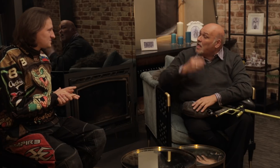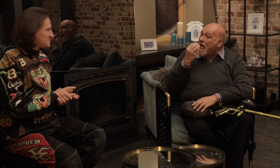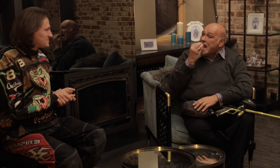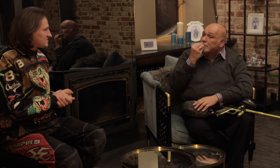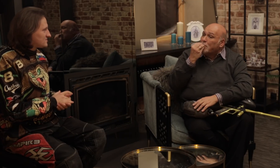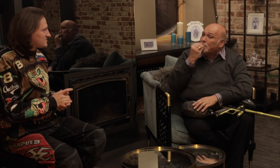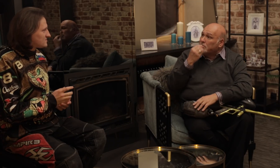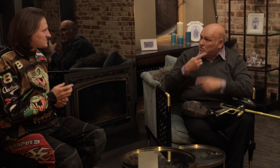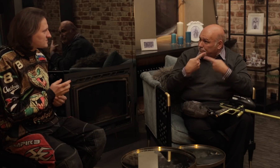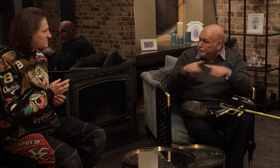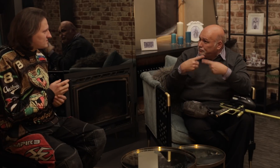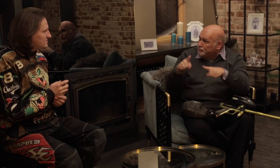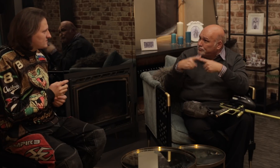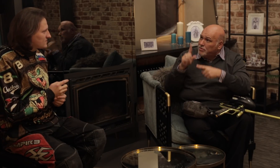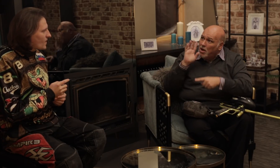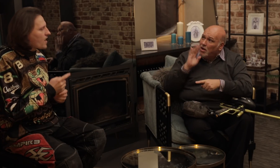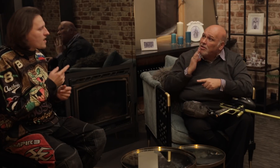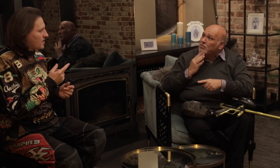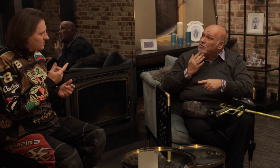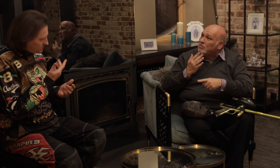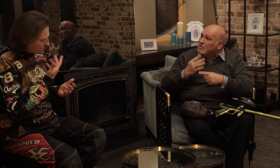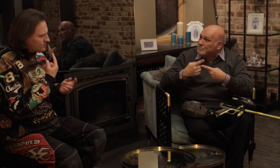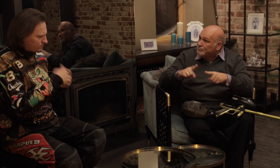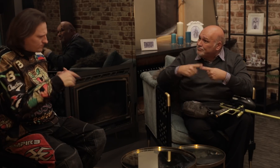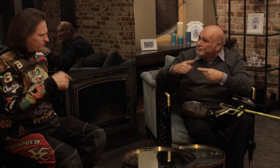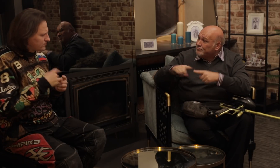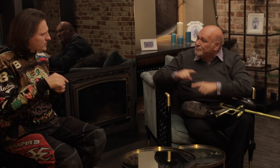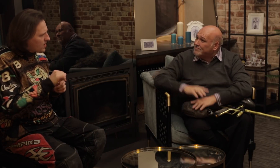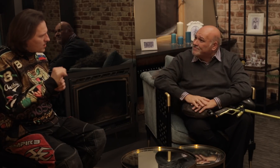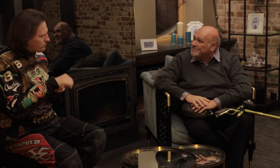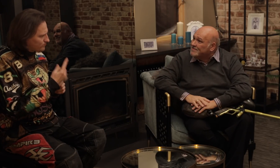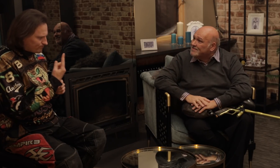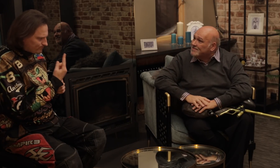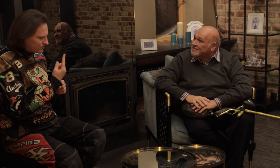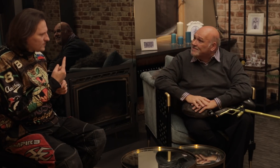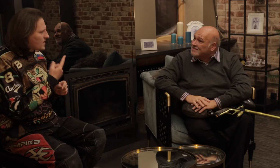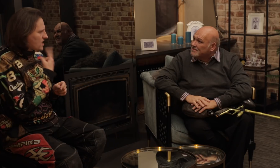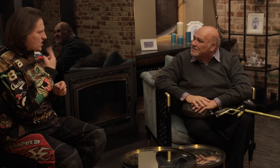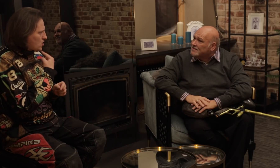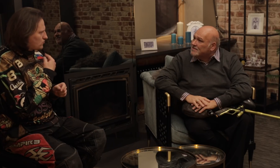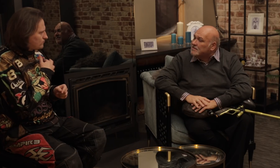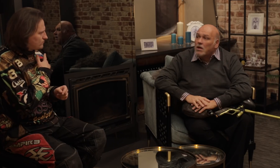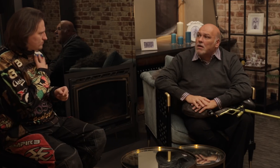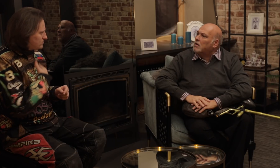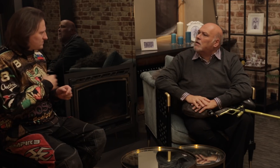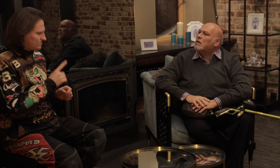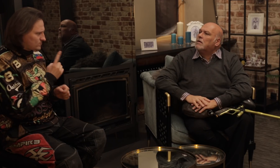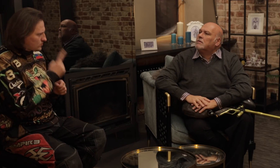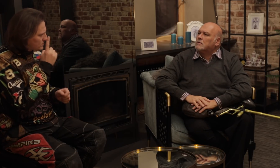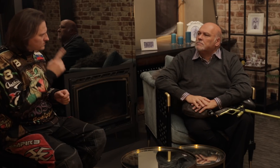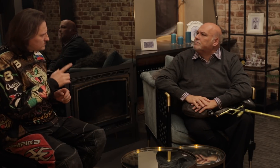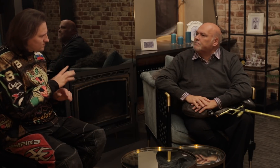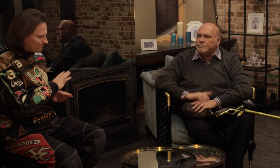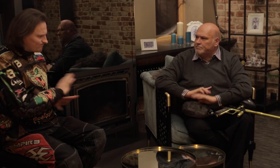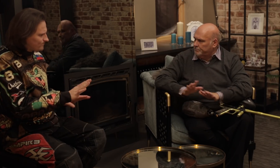So, you can use different colors? Yes, any colour except red.